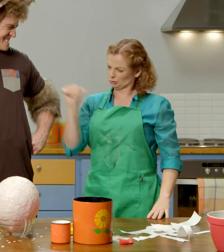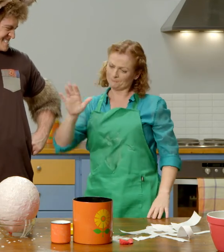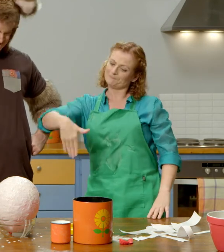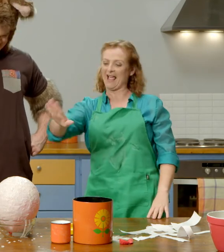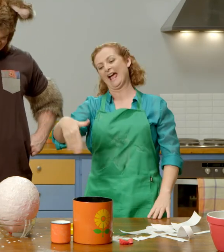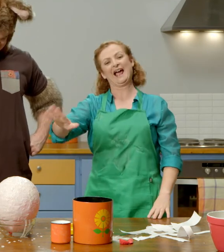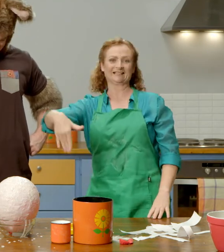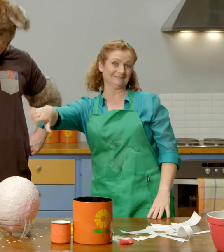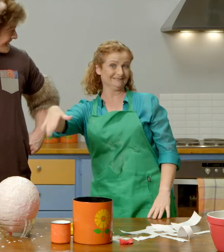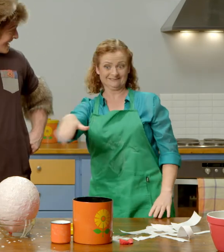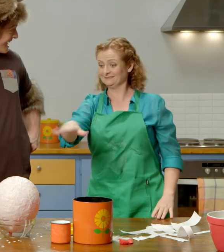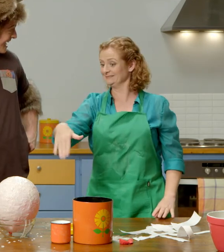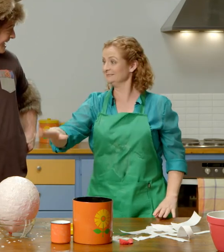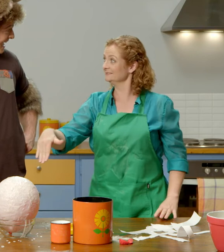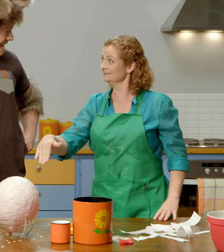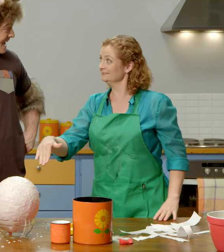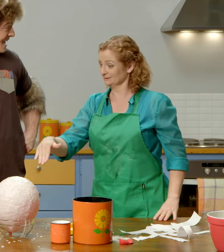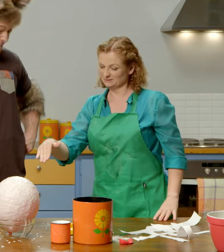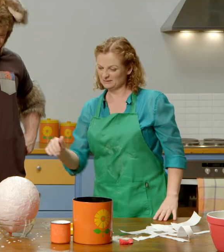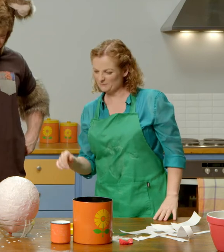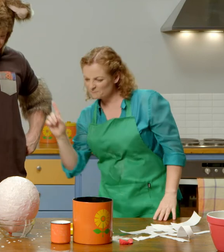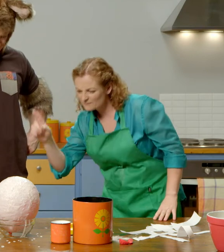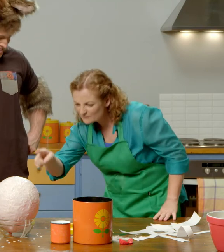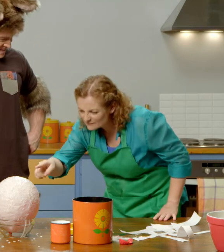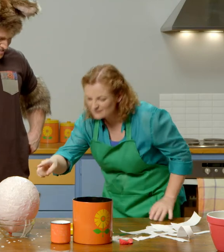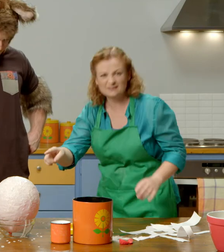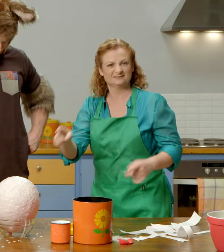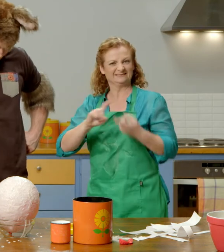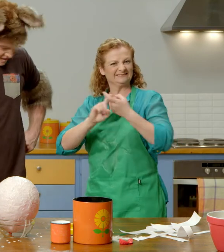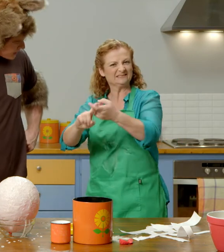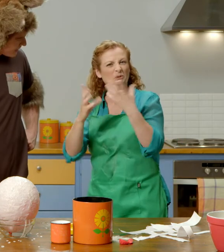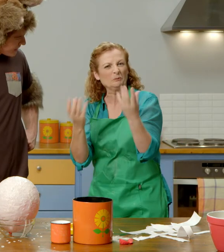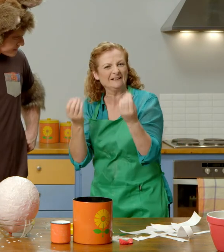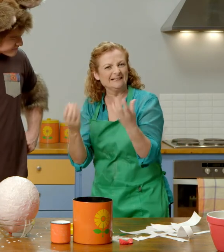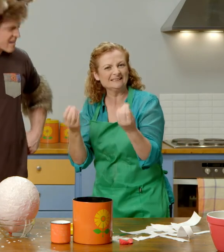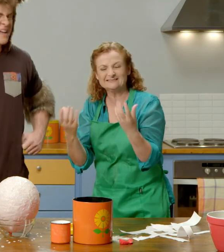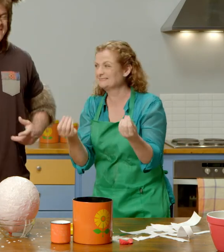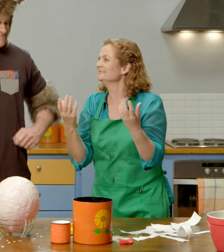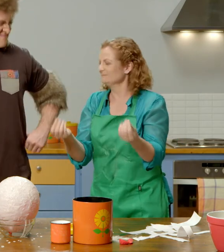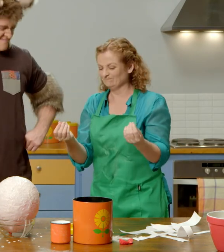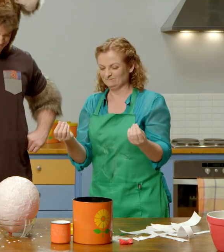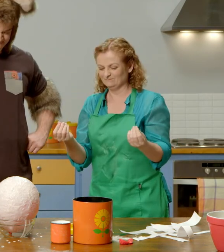We should paint ours as well, but it’s still wet.